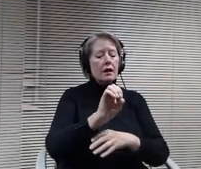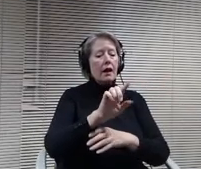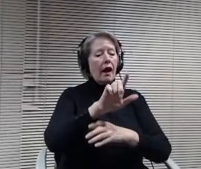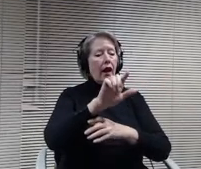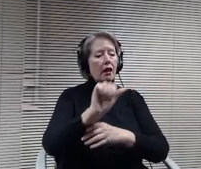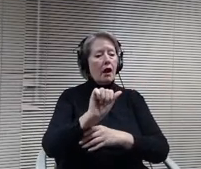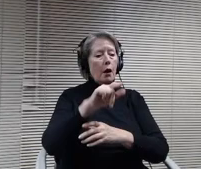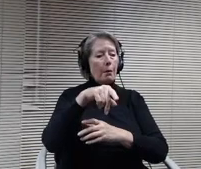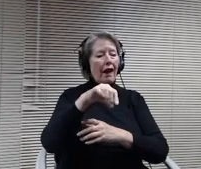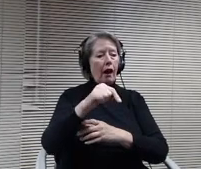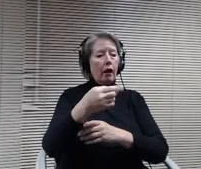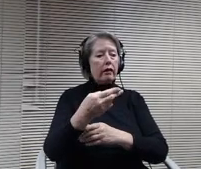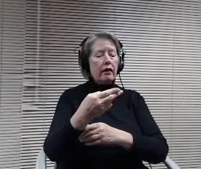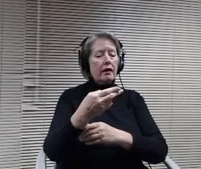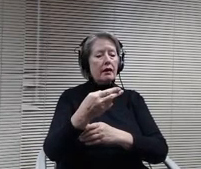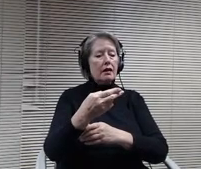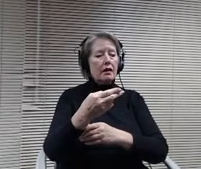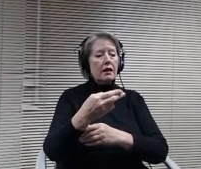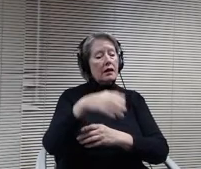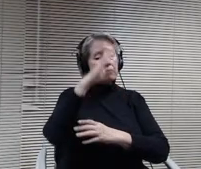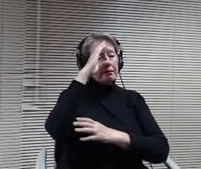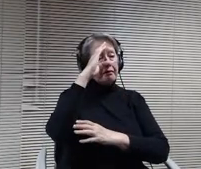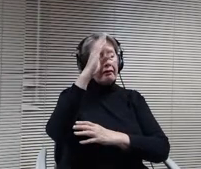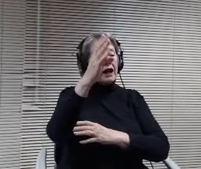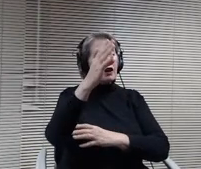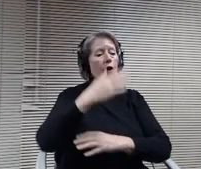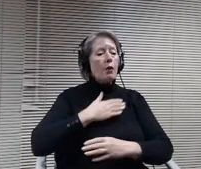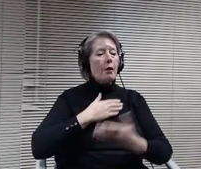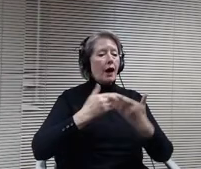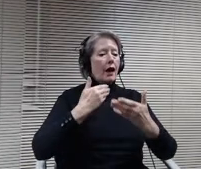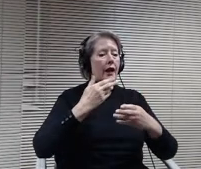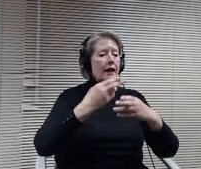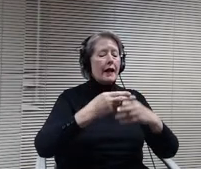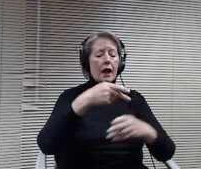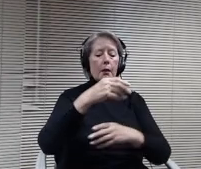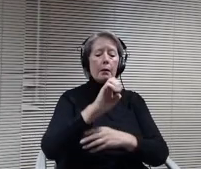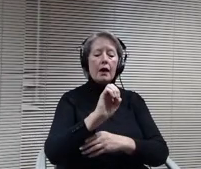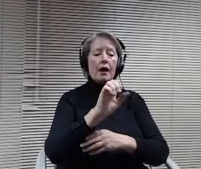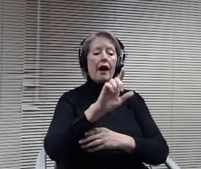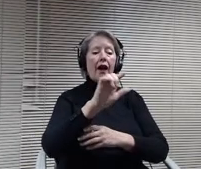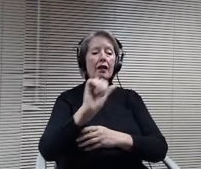Hello my name is Ella pap. I am a student at MHS Anne. I live in